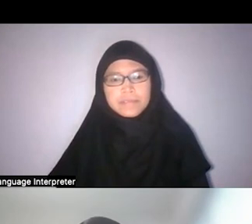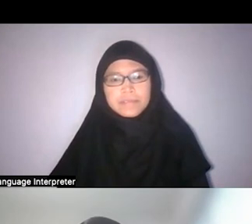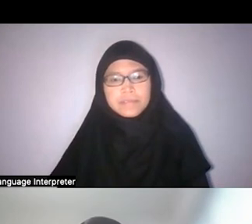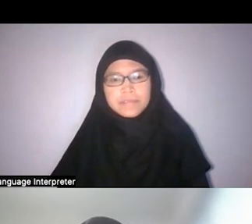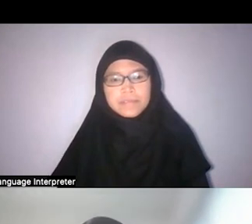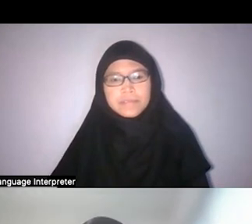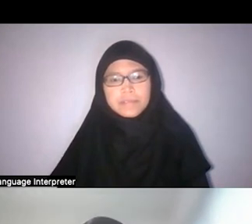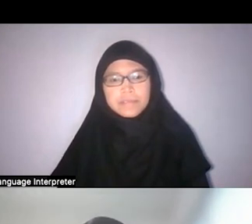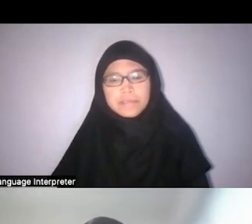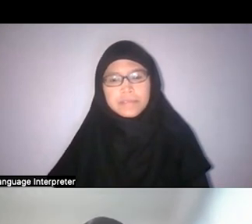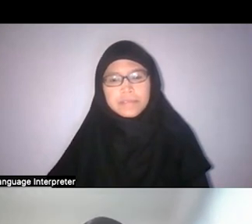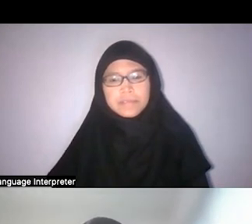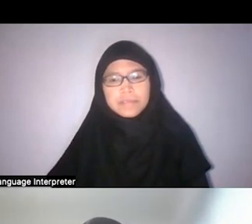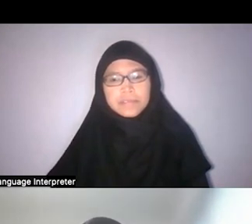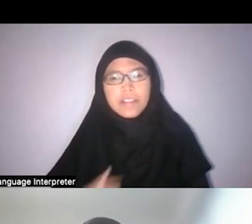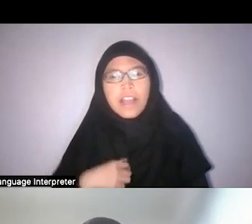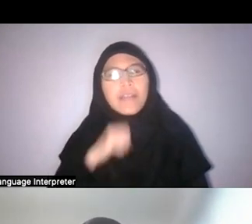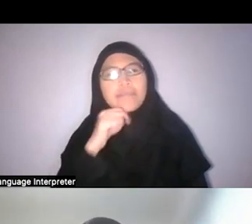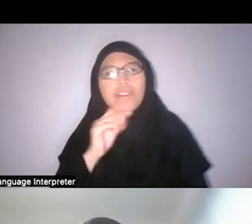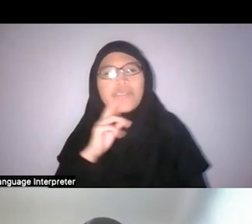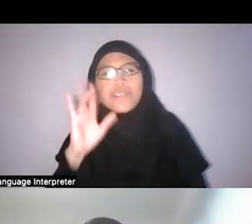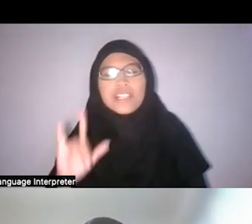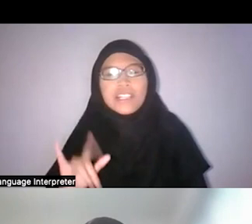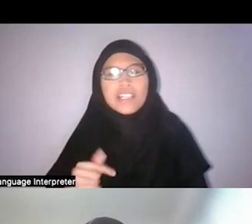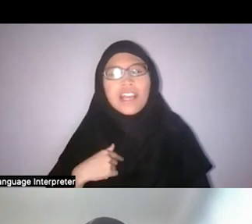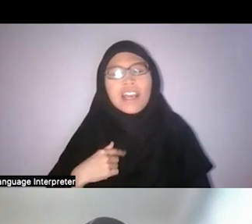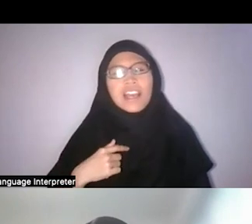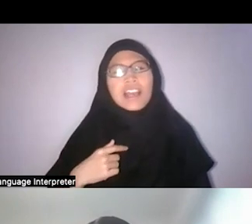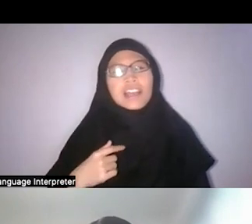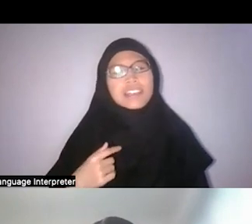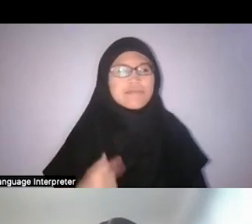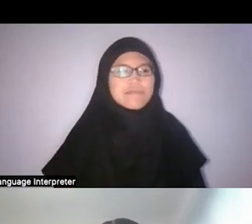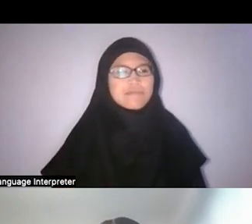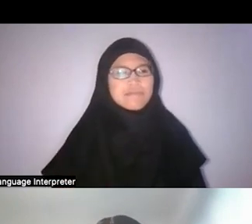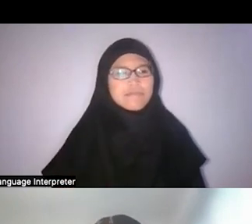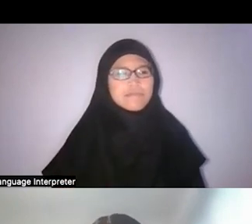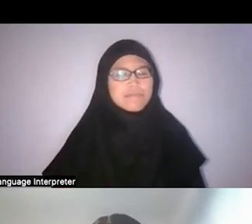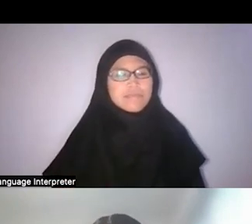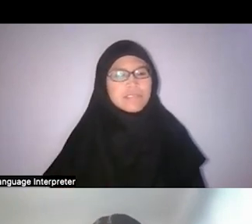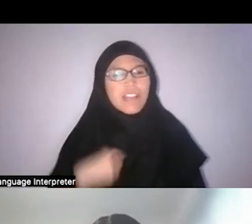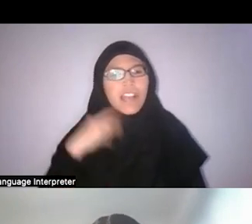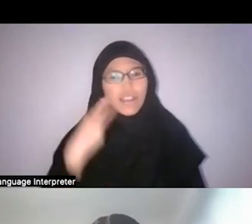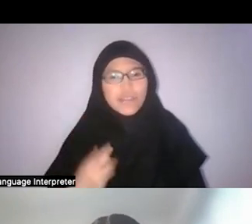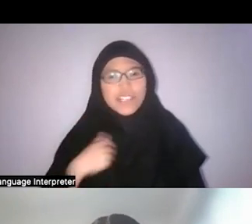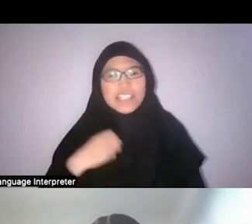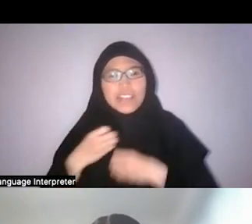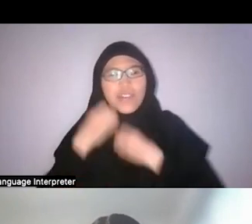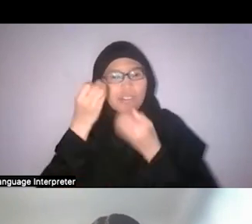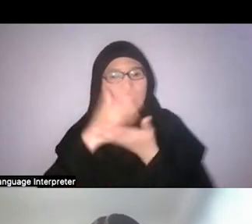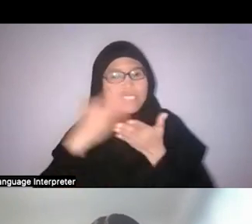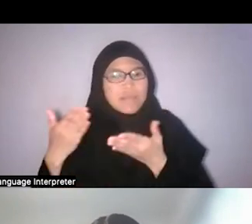Khairulddin: I’m not really… I wish I could offer something of substance.